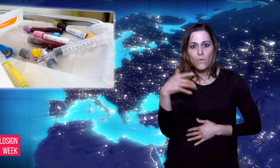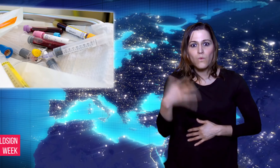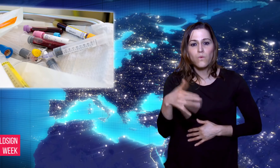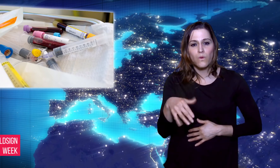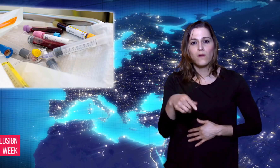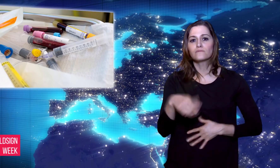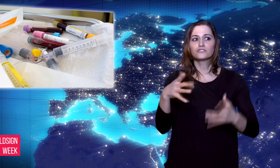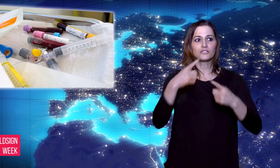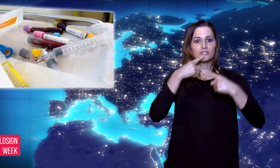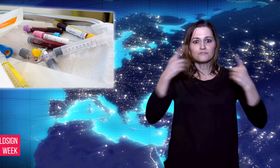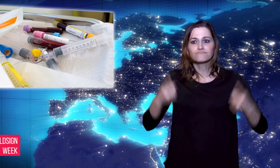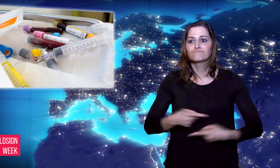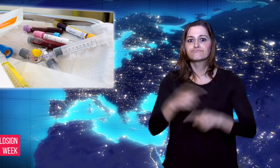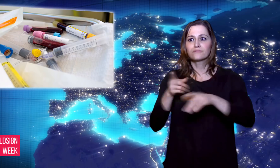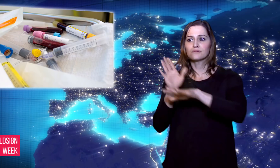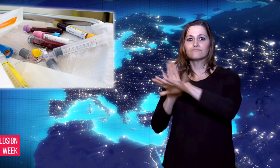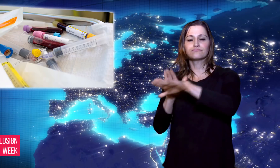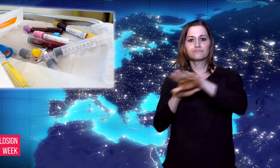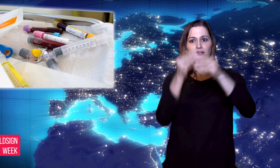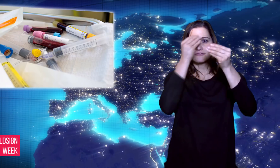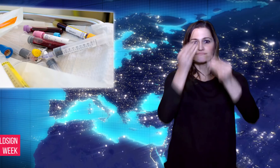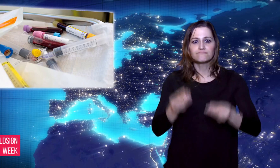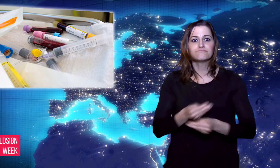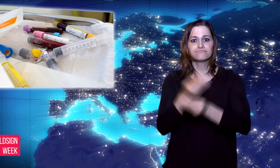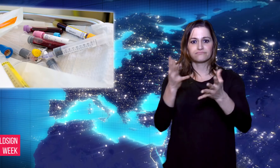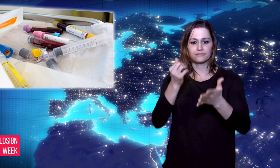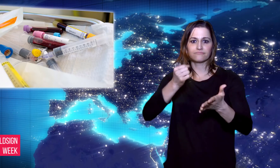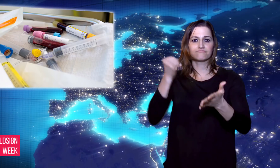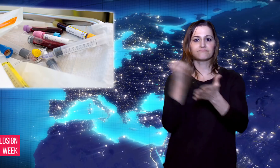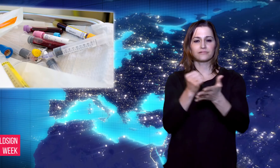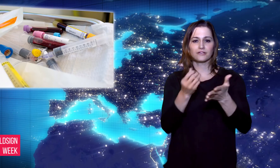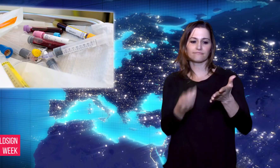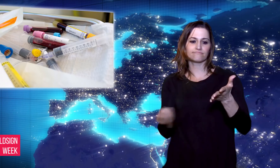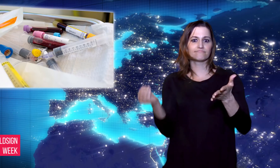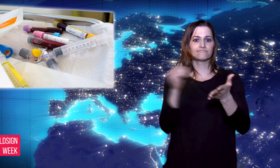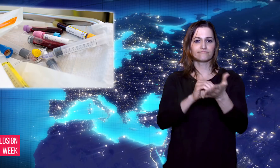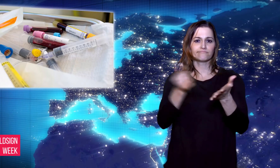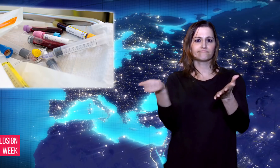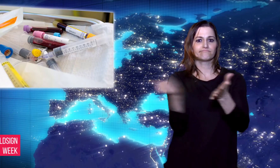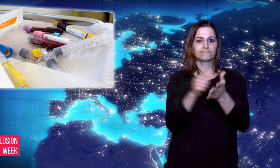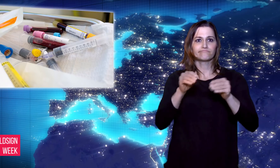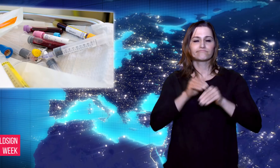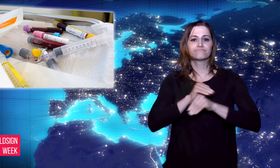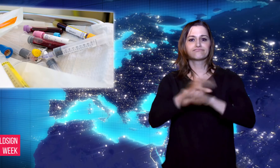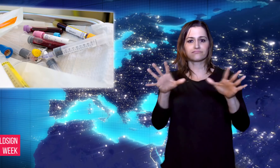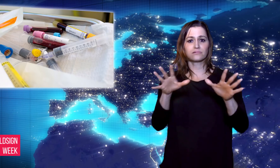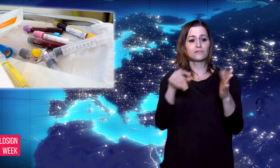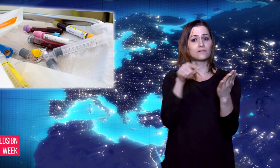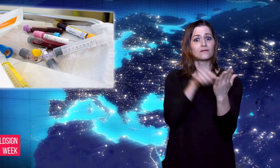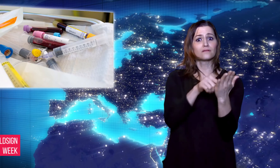tool detects colon, lung, breast, ovary,